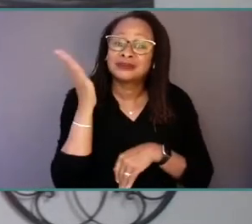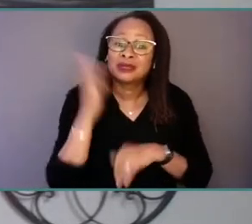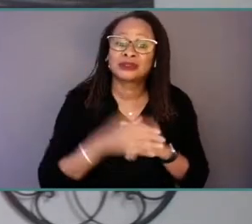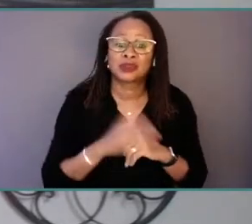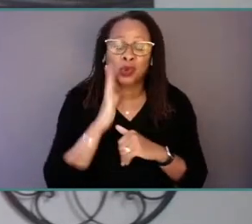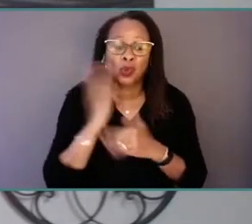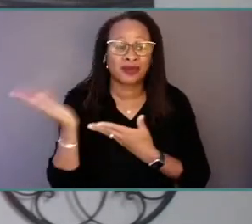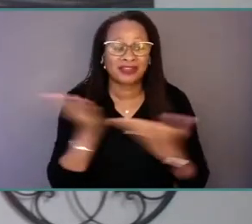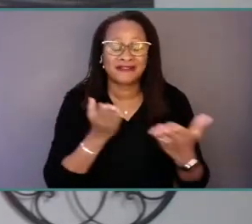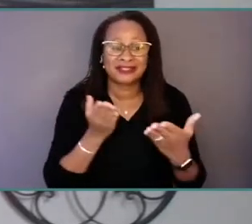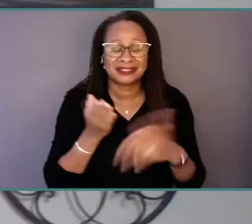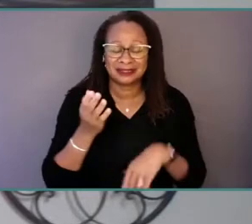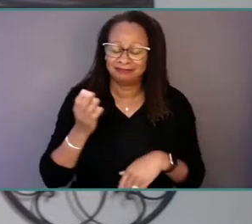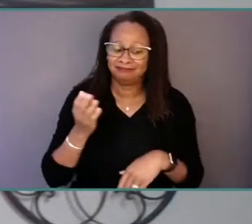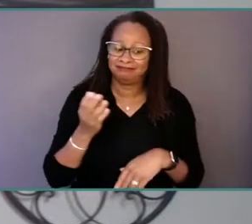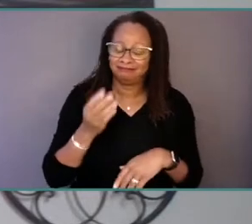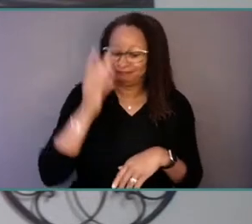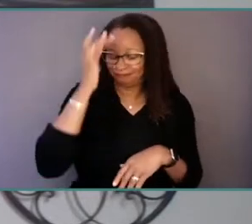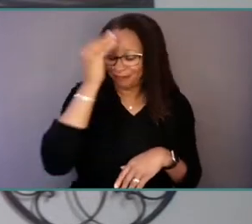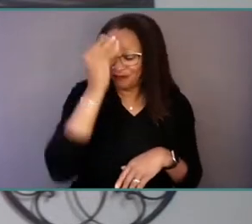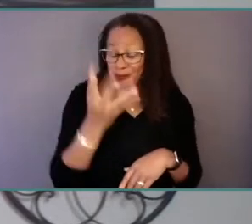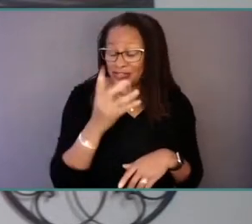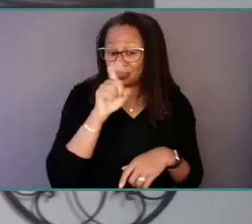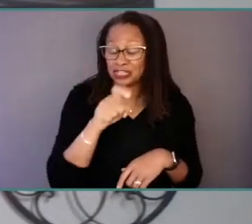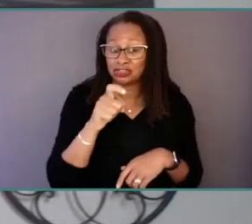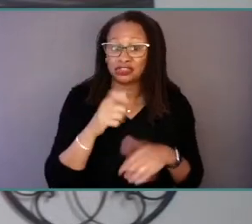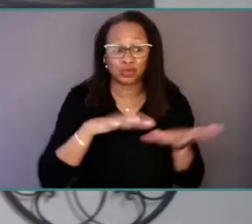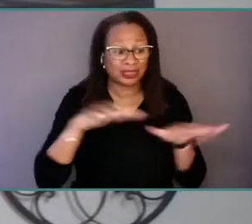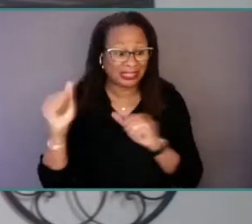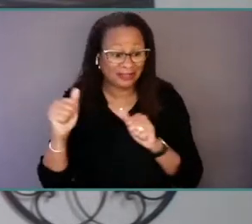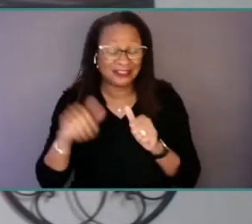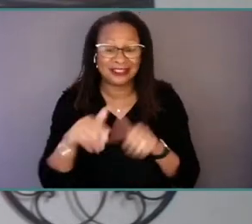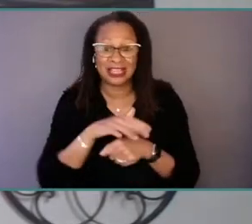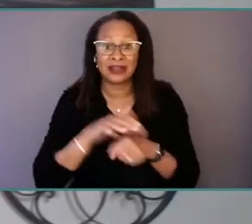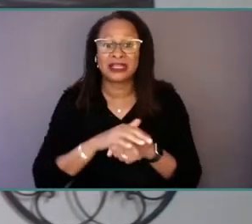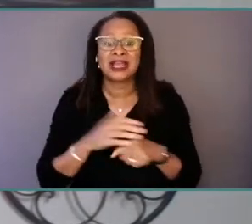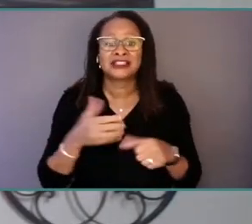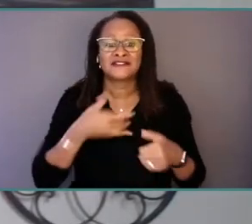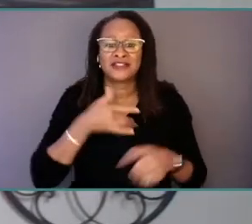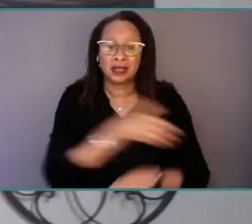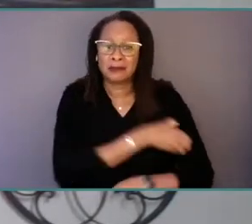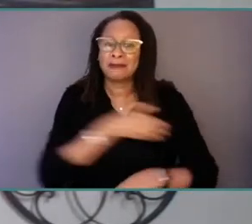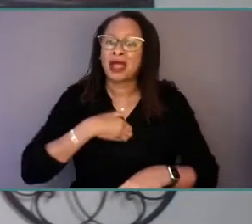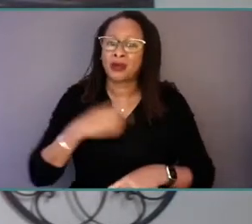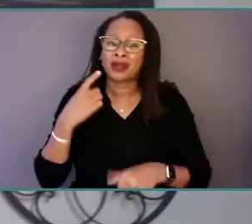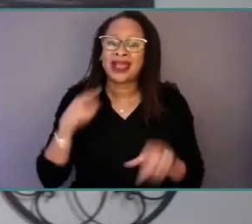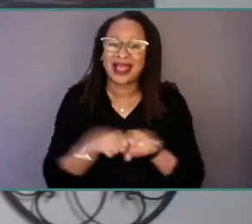feeling empowered in our roles as equity leaders. As you note, you will notice our amazing team of ASL interpreters